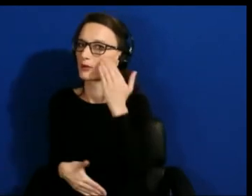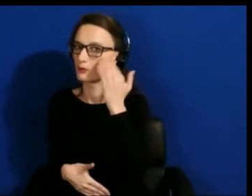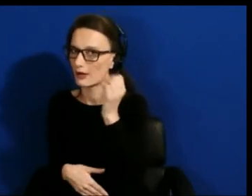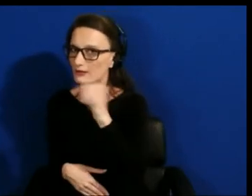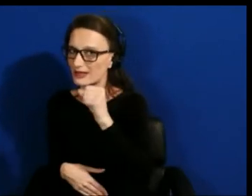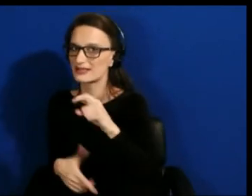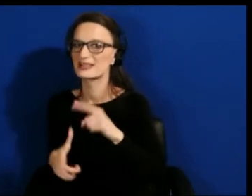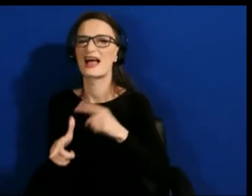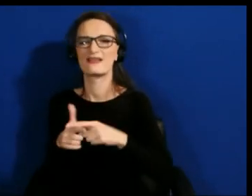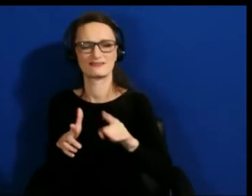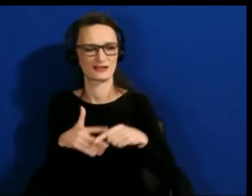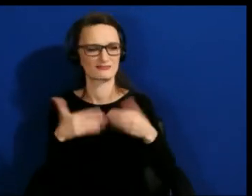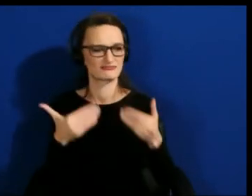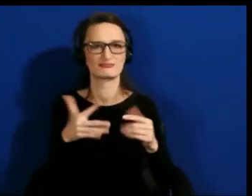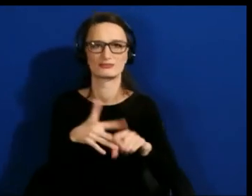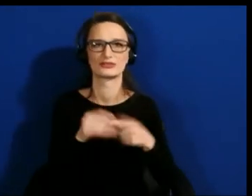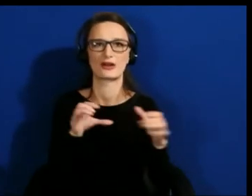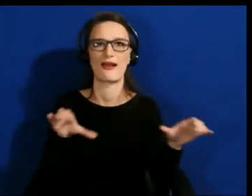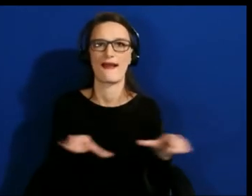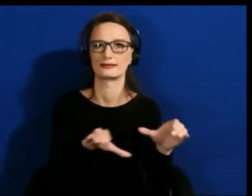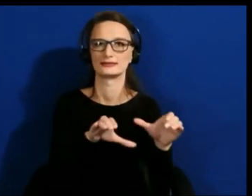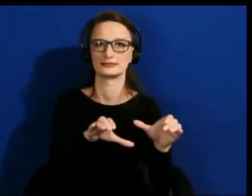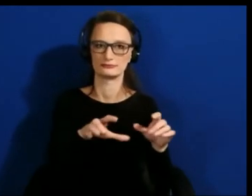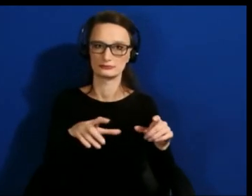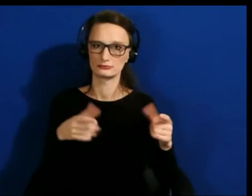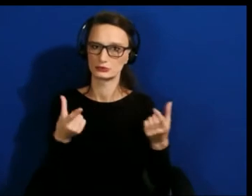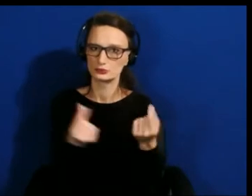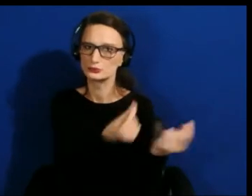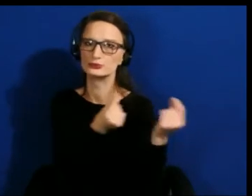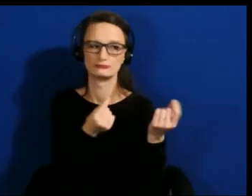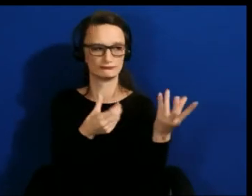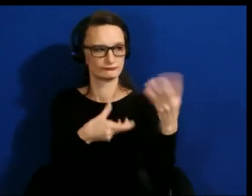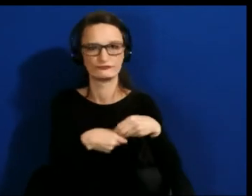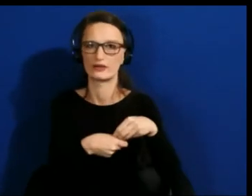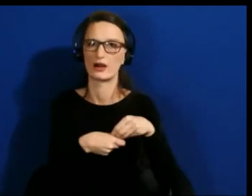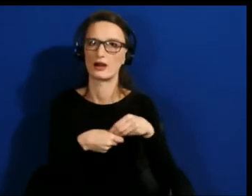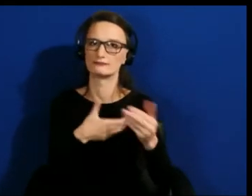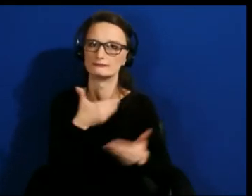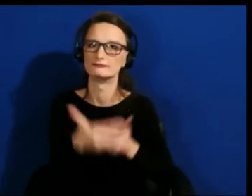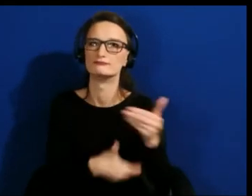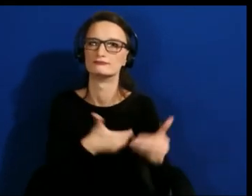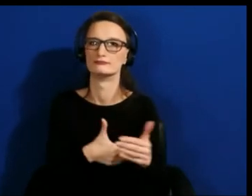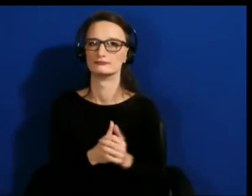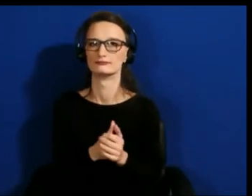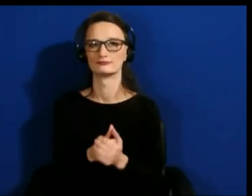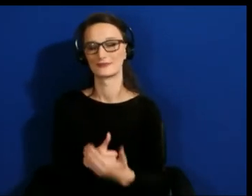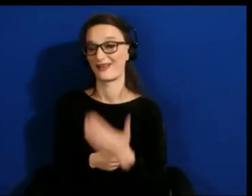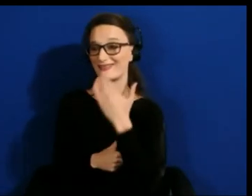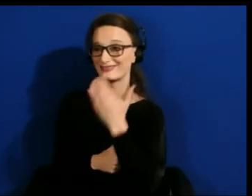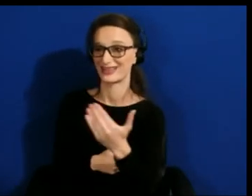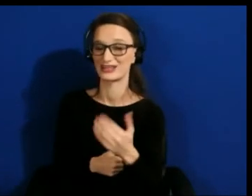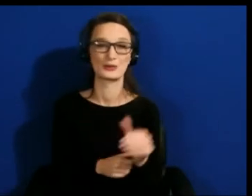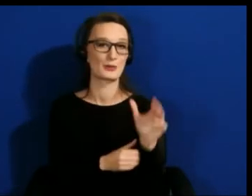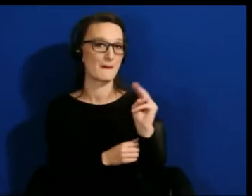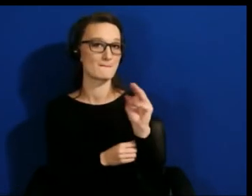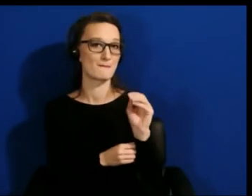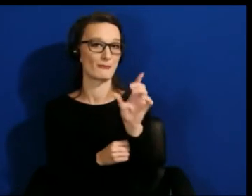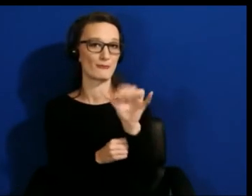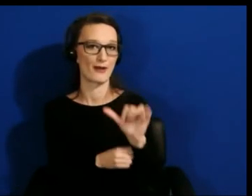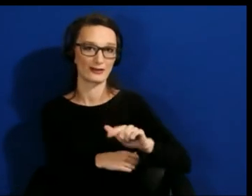doing, start getting involved. Thank you. I love them. Molly, over to you. Yeah.